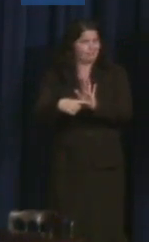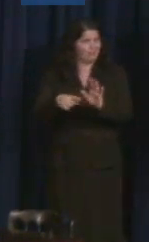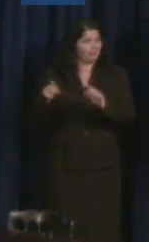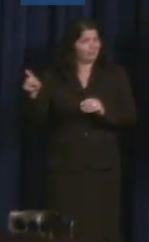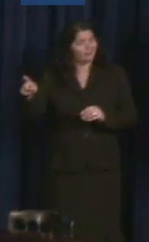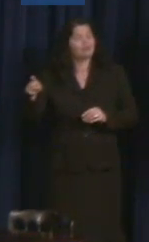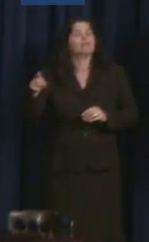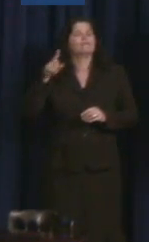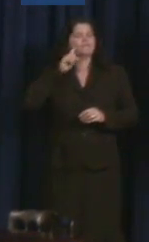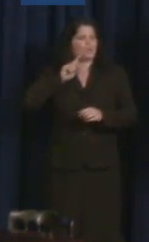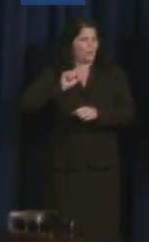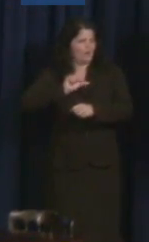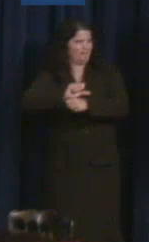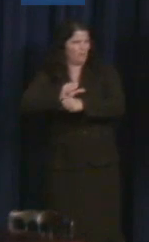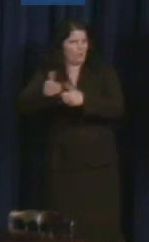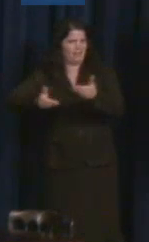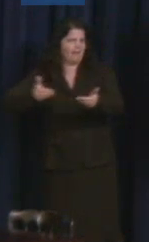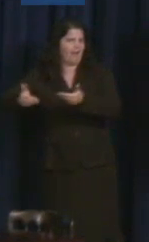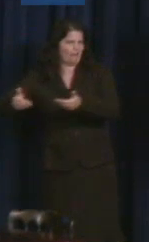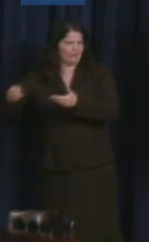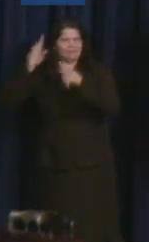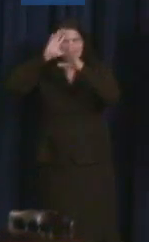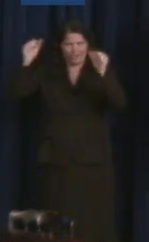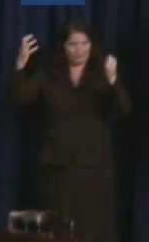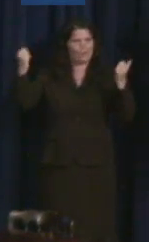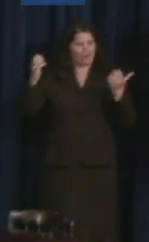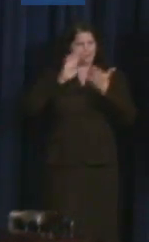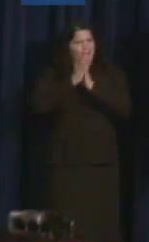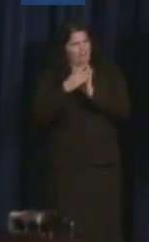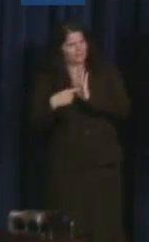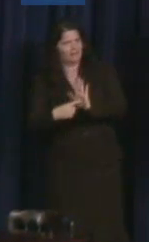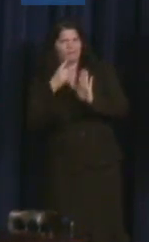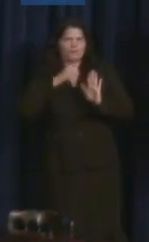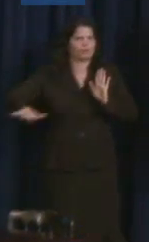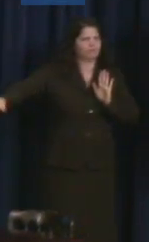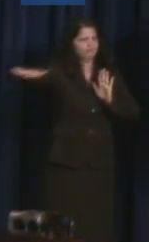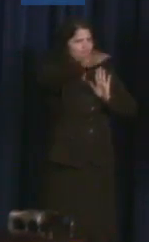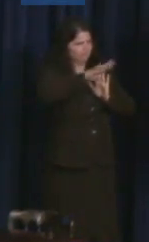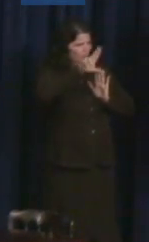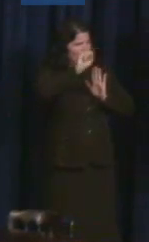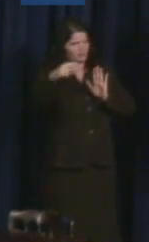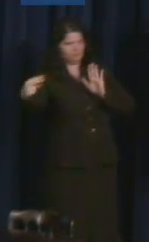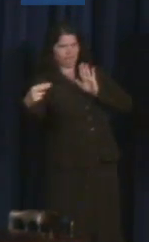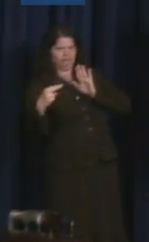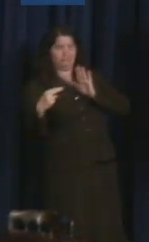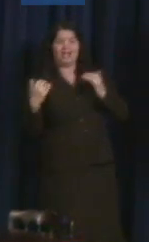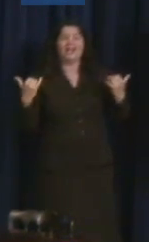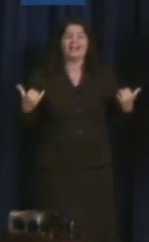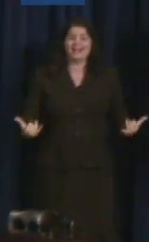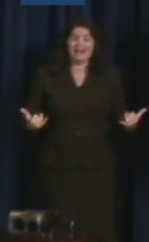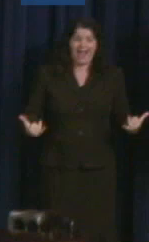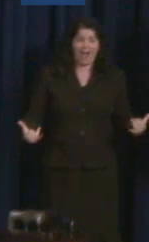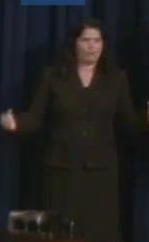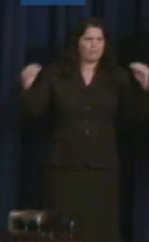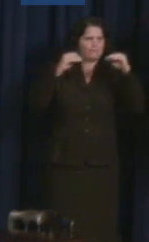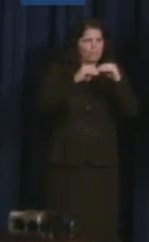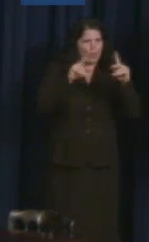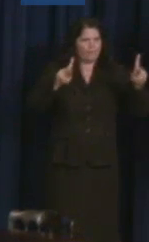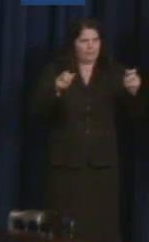And there are more people with disabilities working in the federal government now than any time in the last 32 years.